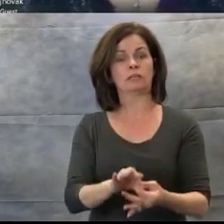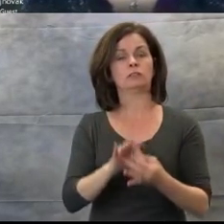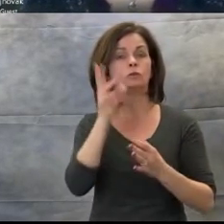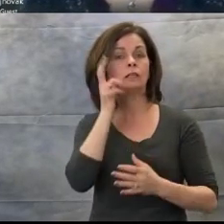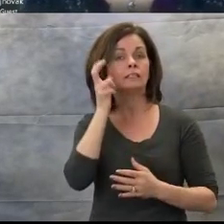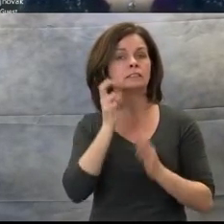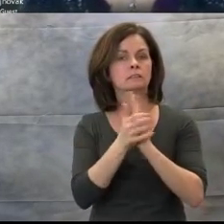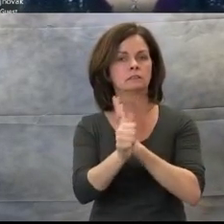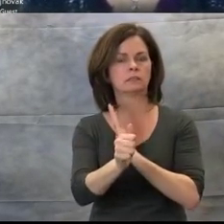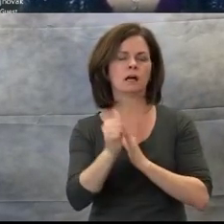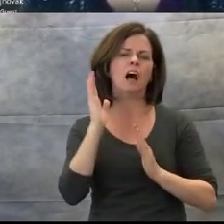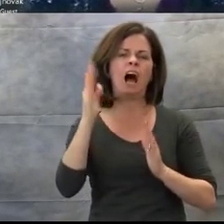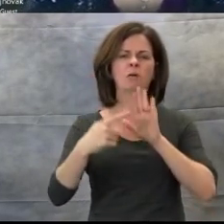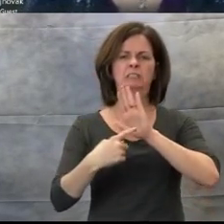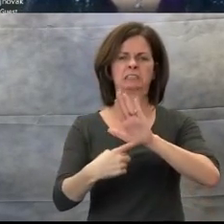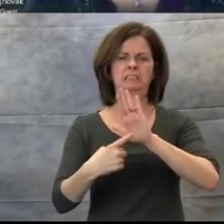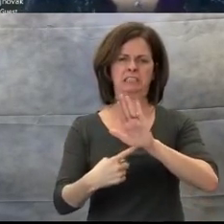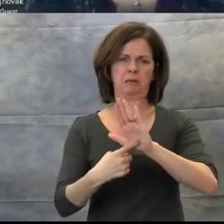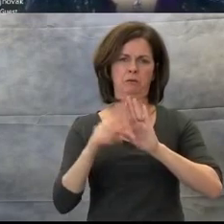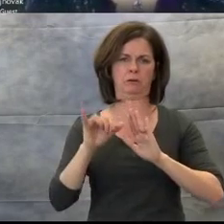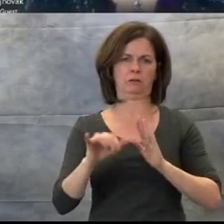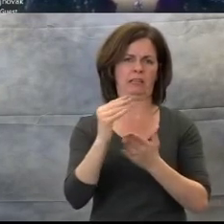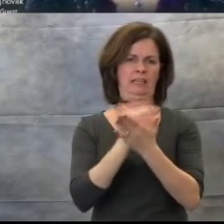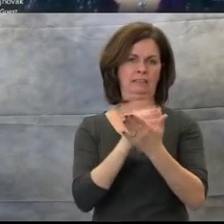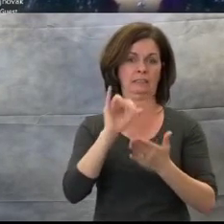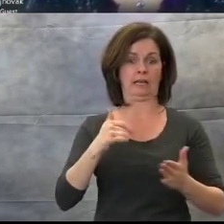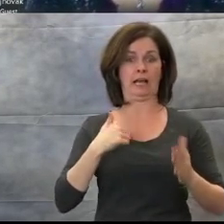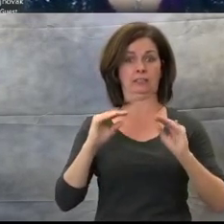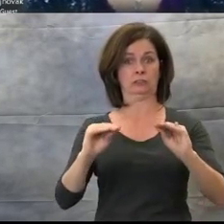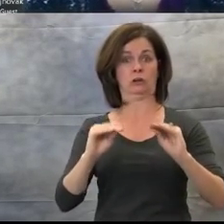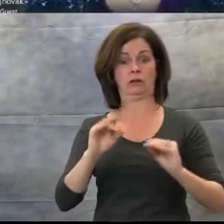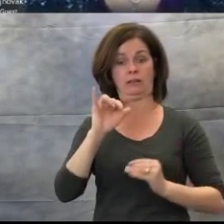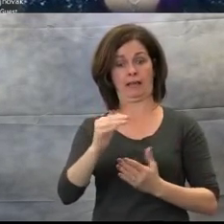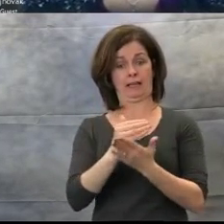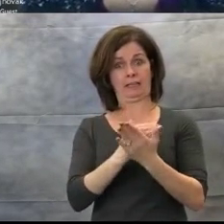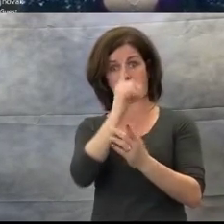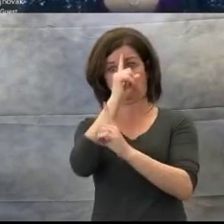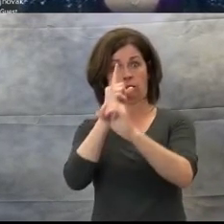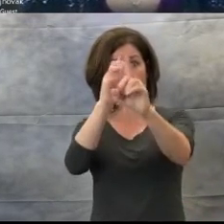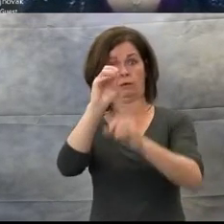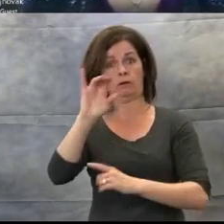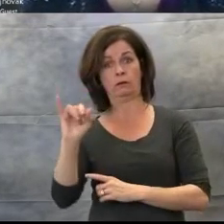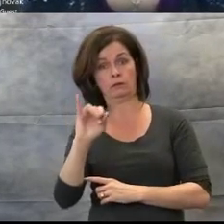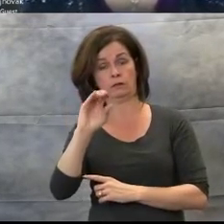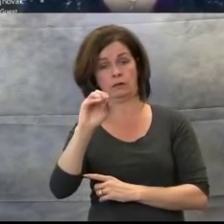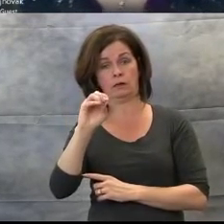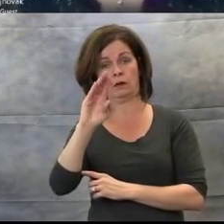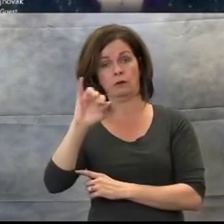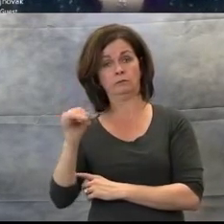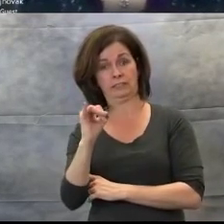that I taught with the objective of teaching students to stay on topic in a conversation.